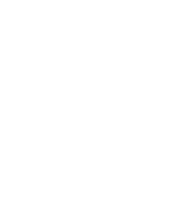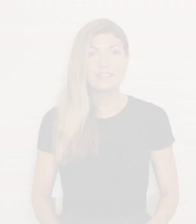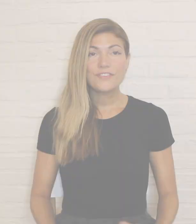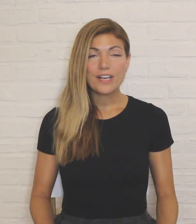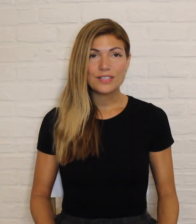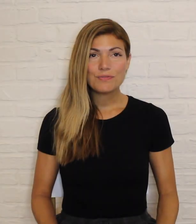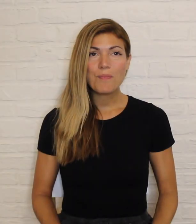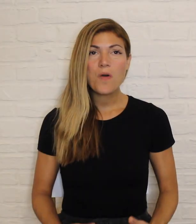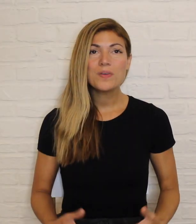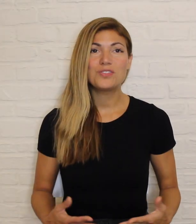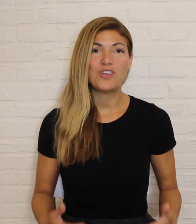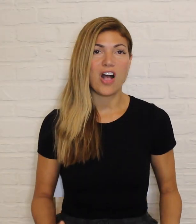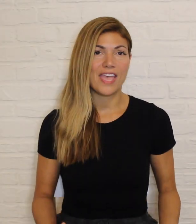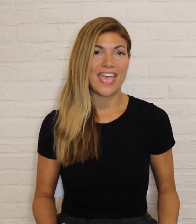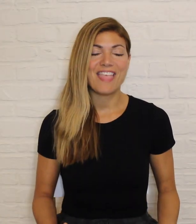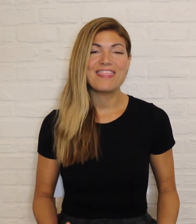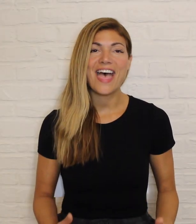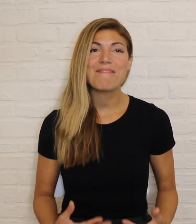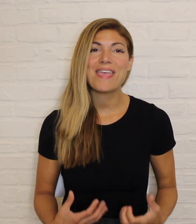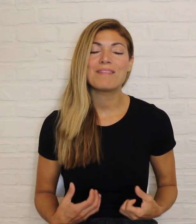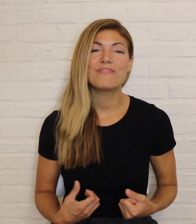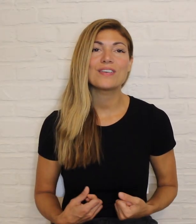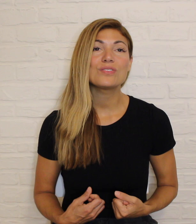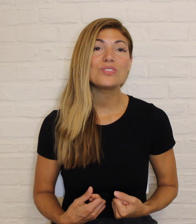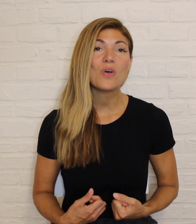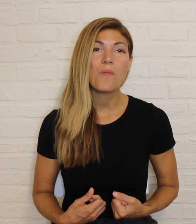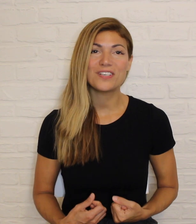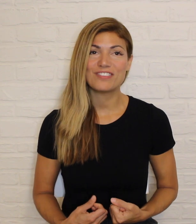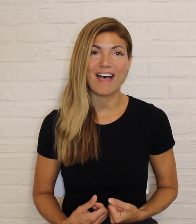First, Ramon was drawing and that made him feel so much love.